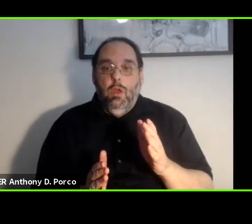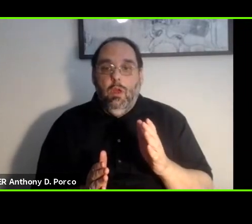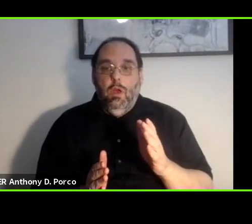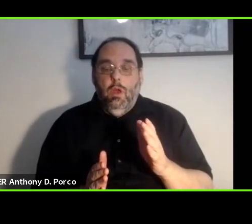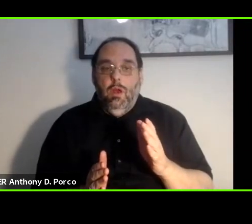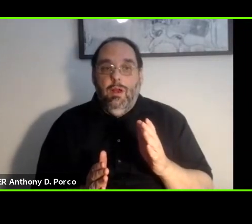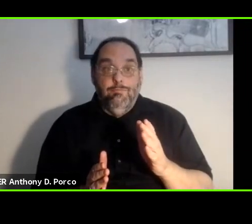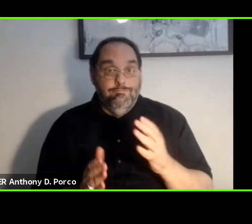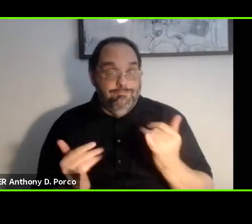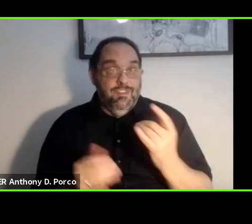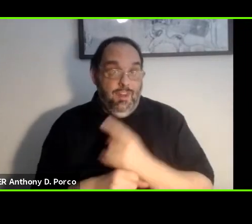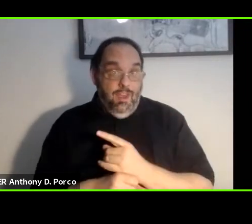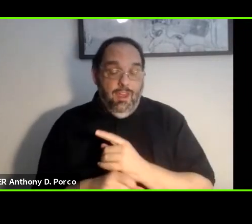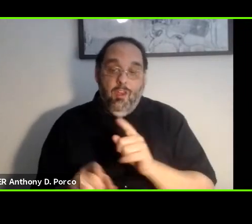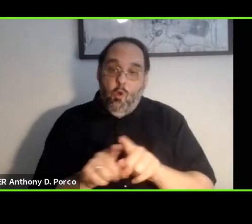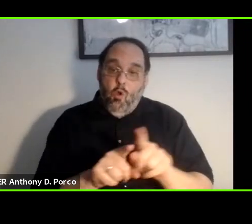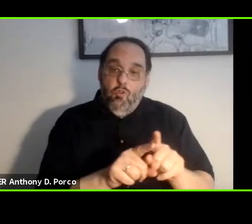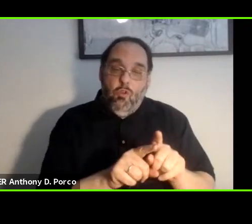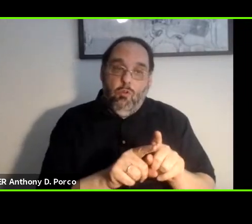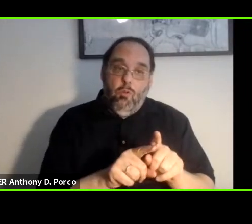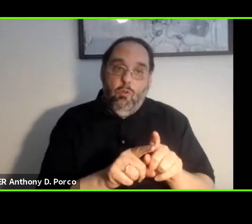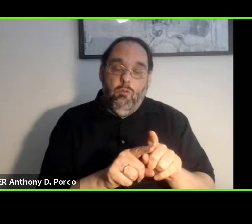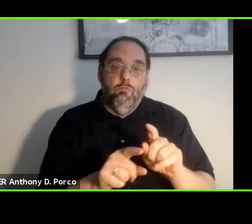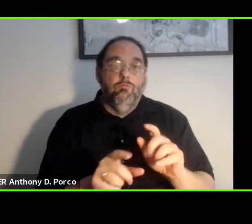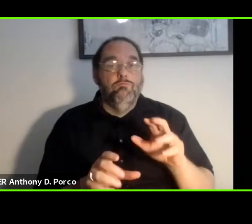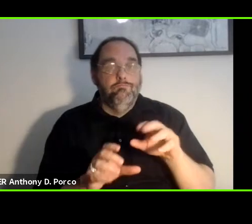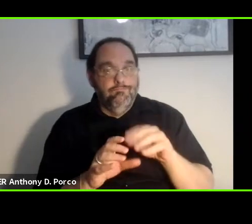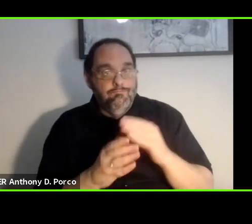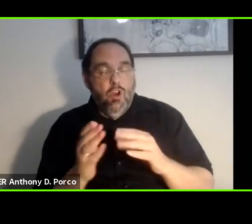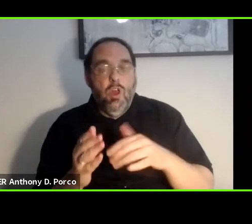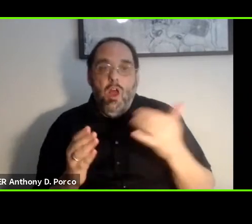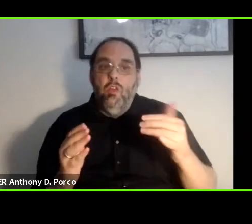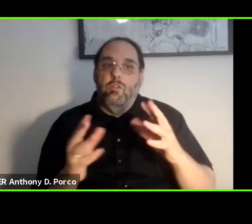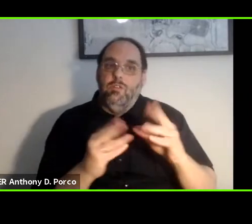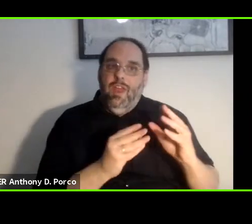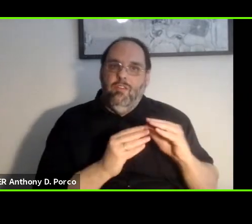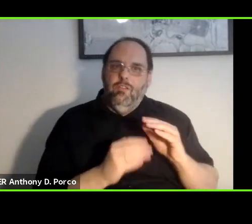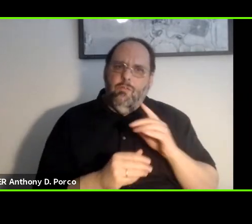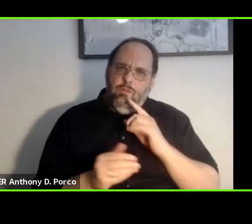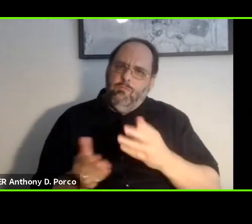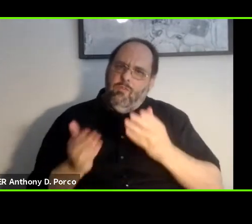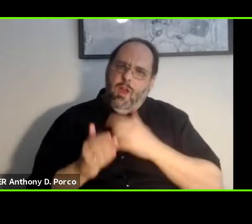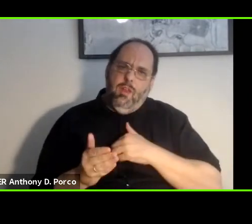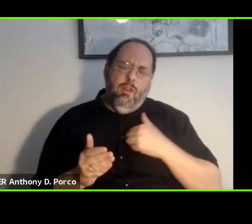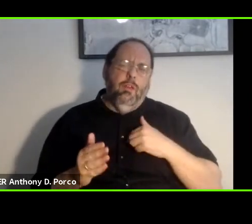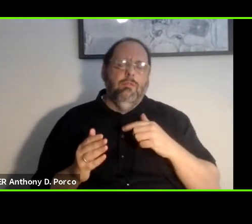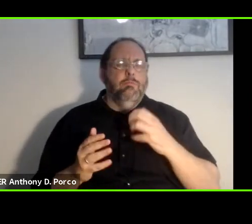today but also as part of the other sessions of the forum really provided us with valuable data